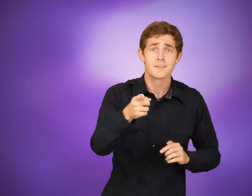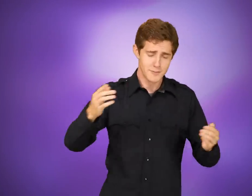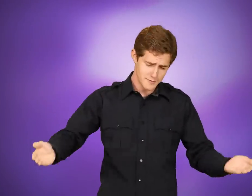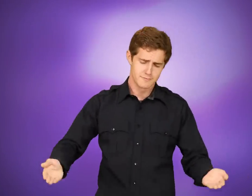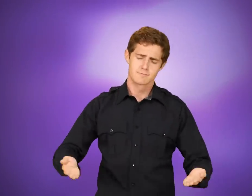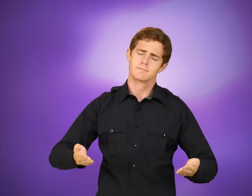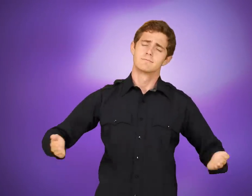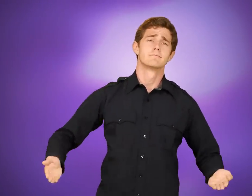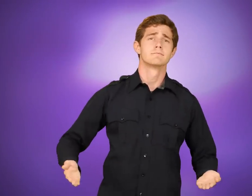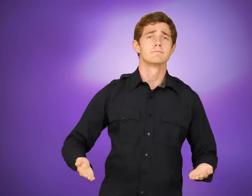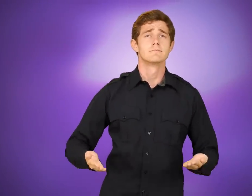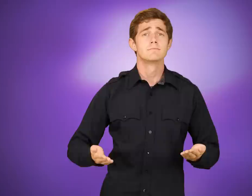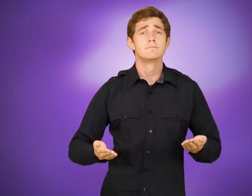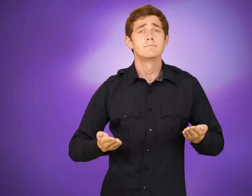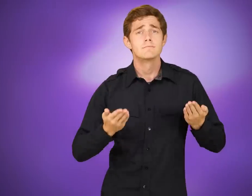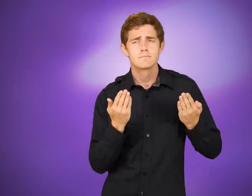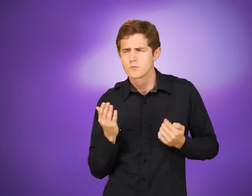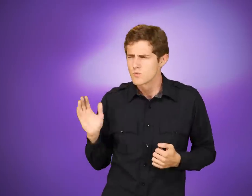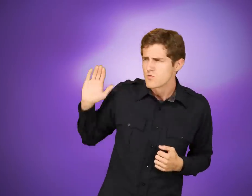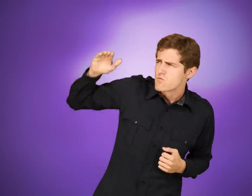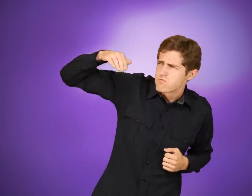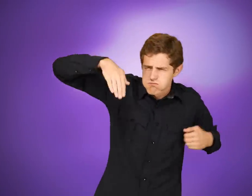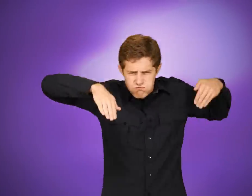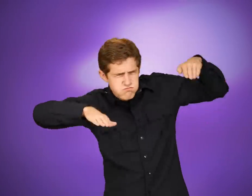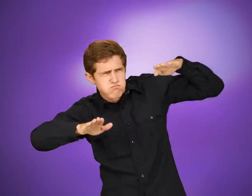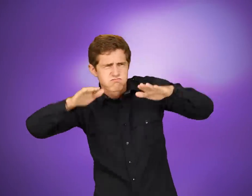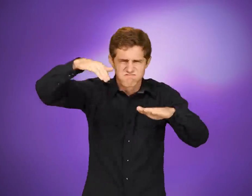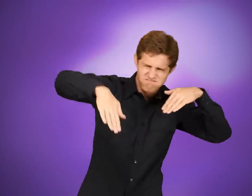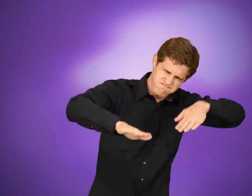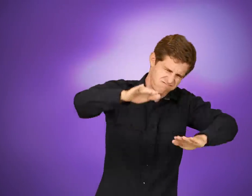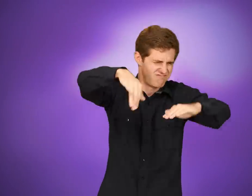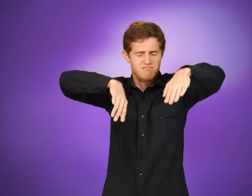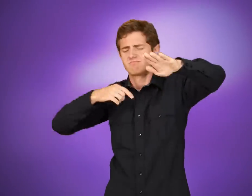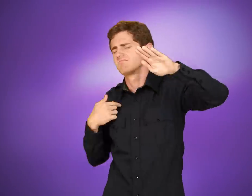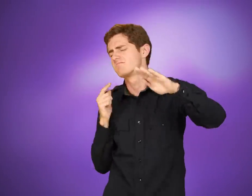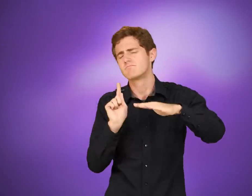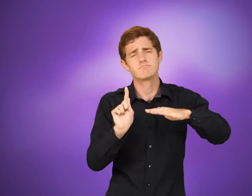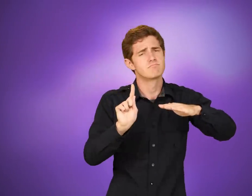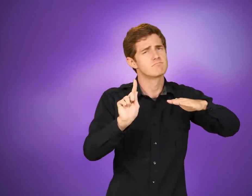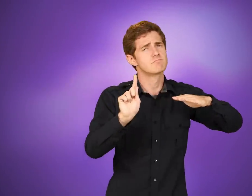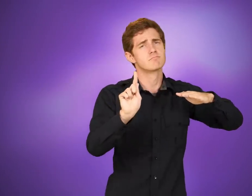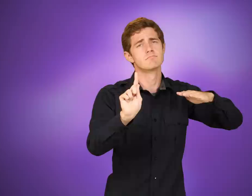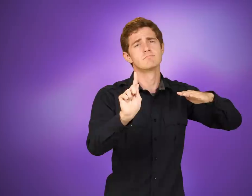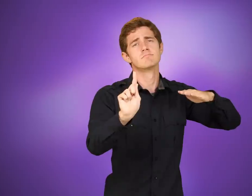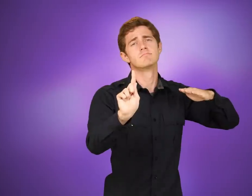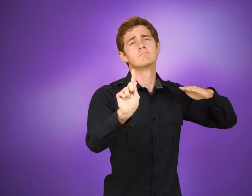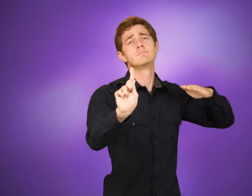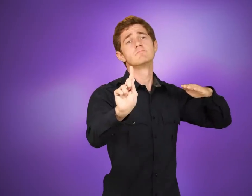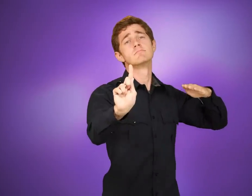You raise me up, to walk on stormy seas; YOU LIFT-ME, SEA [CL: WALK-THROUGH]